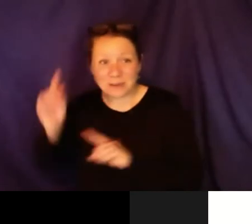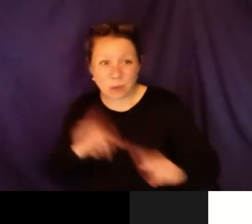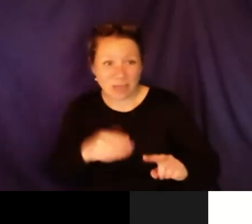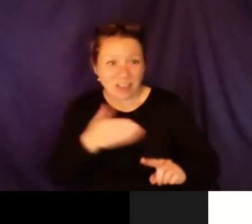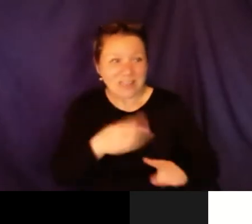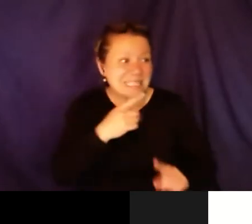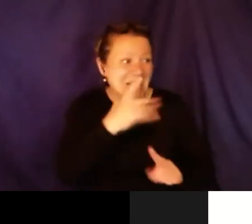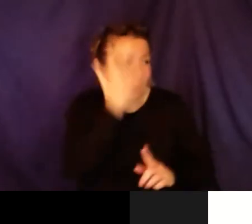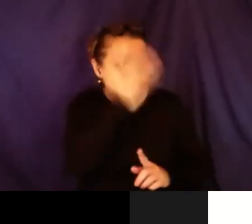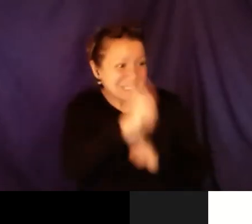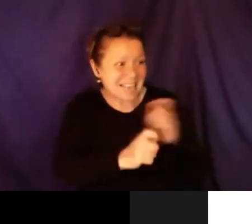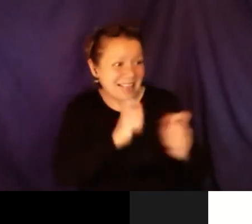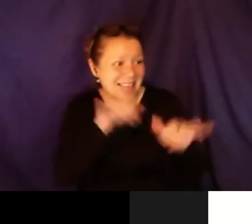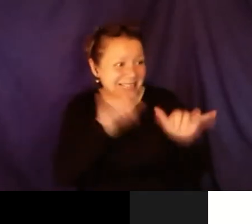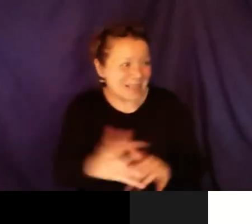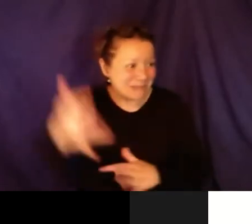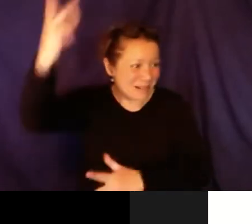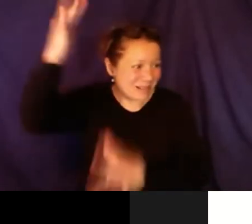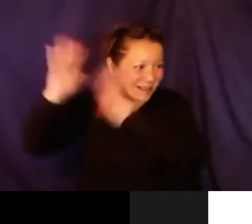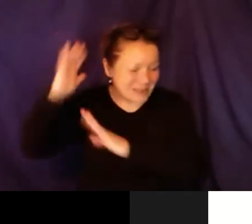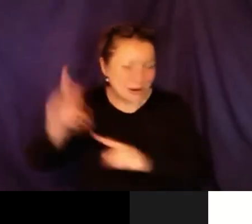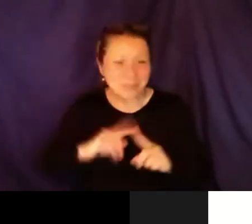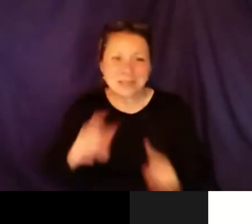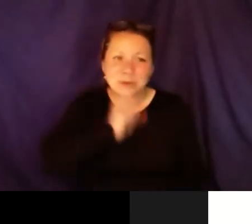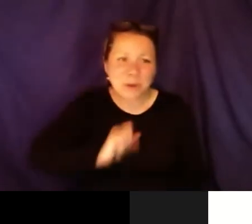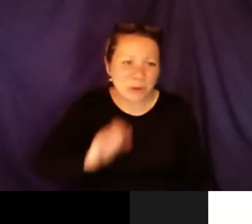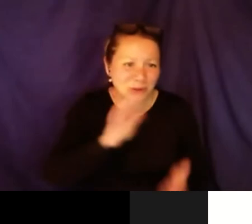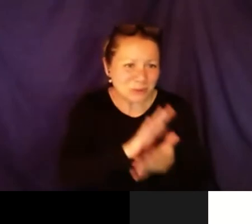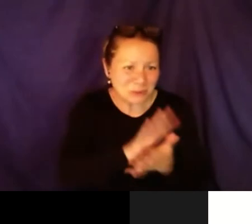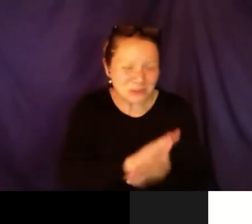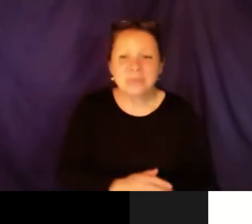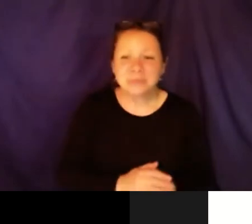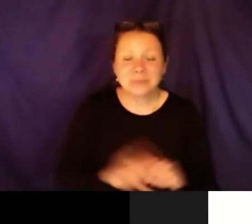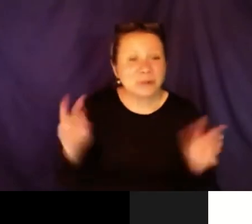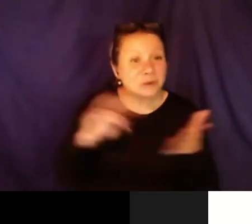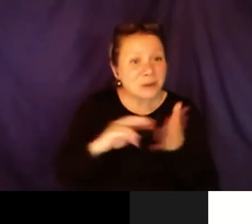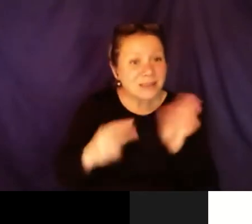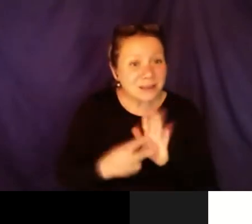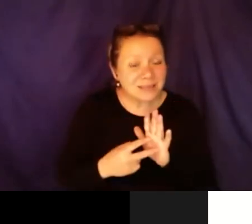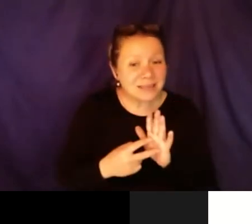school I mentioned, you probably know it is a very old school. I have friends' parents who went